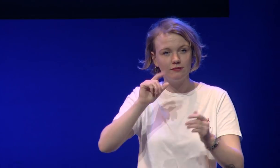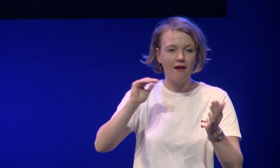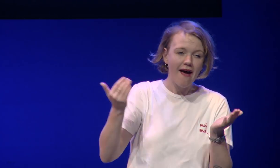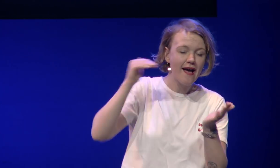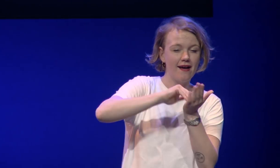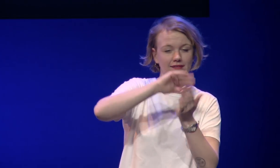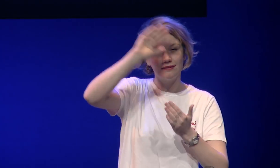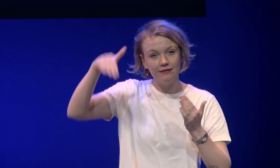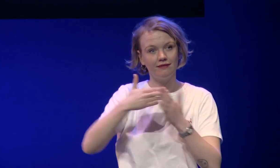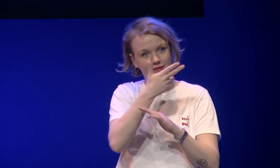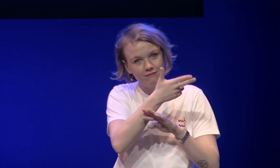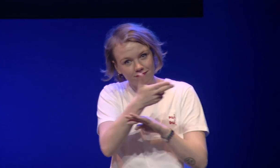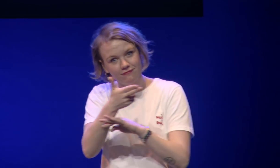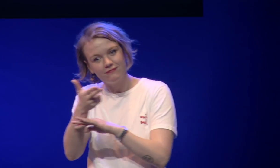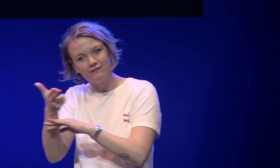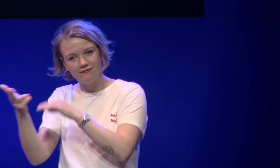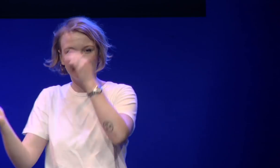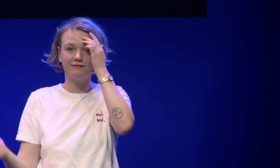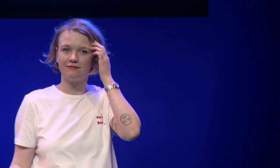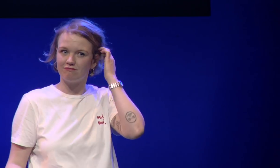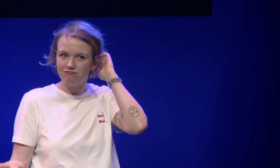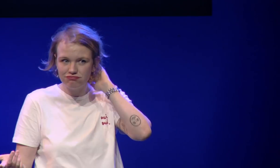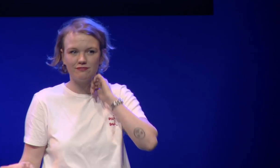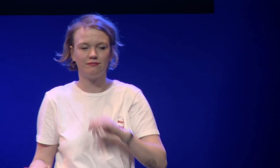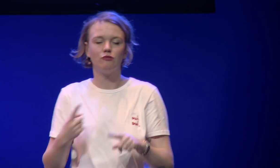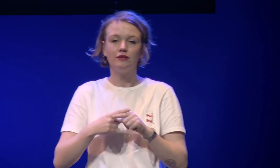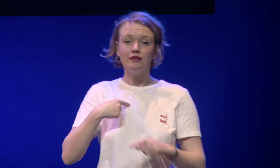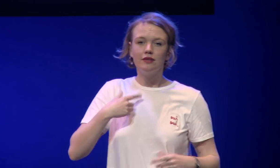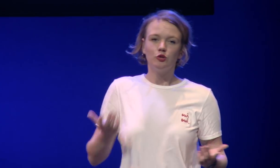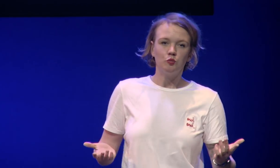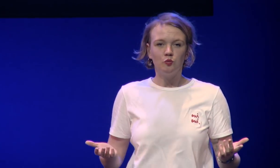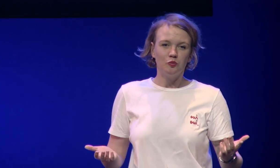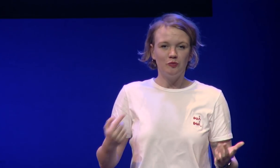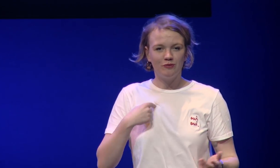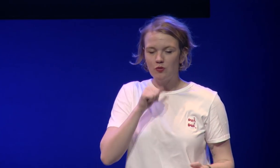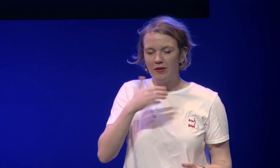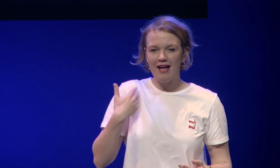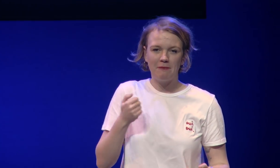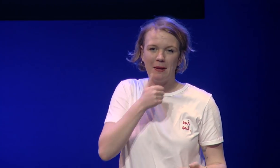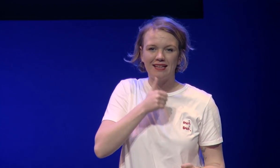changes in the content you have to redo the whole video again yeah for me I